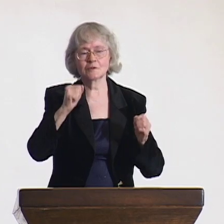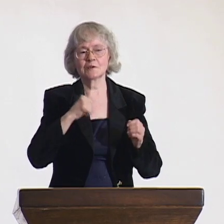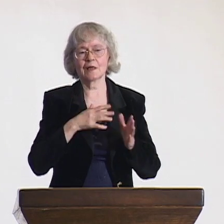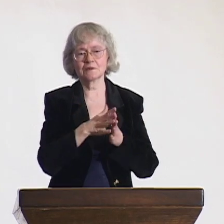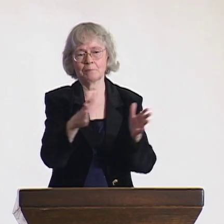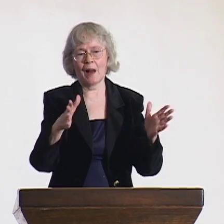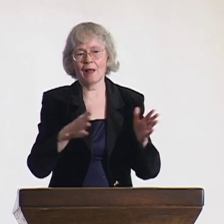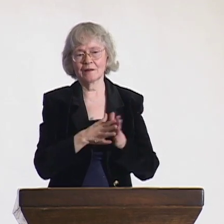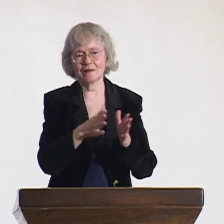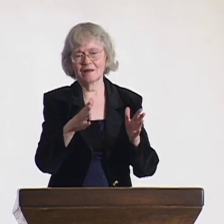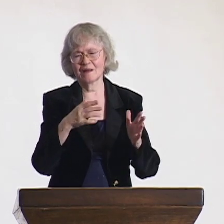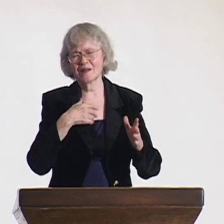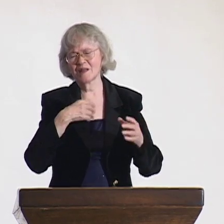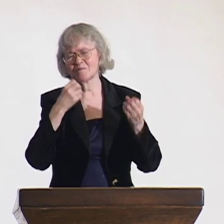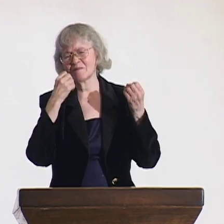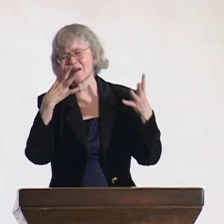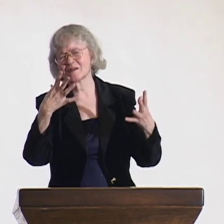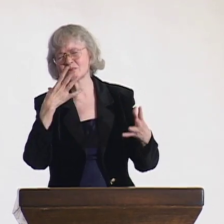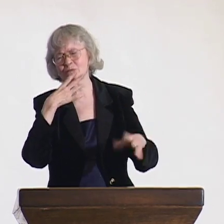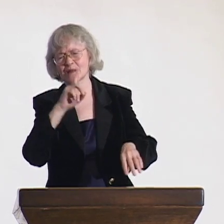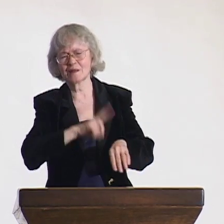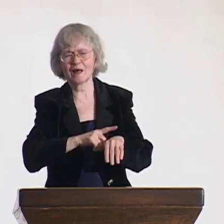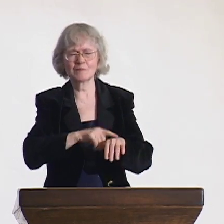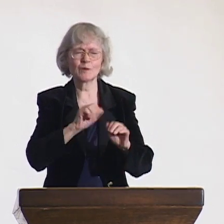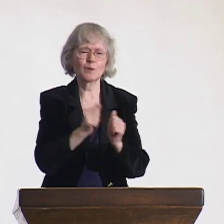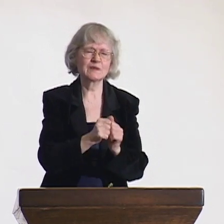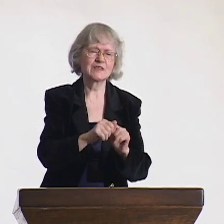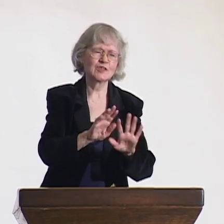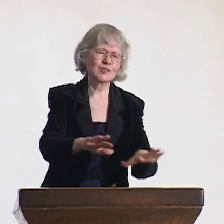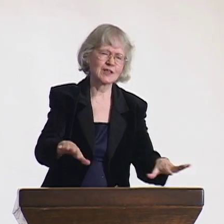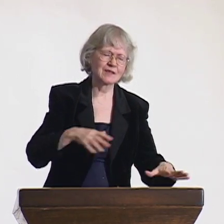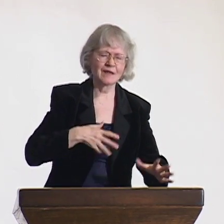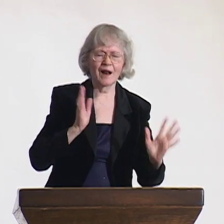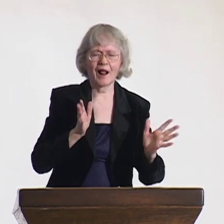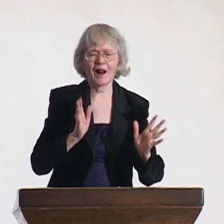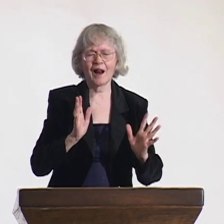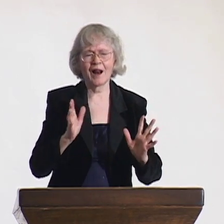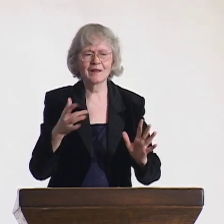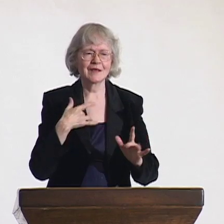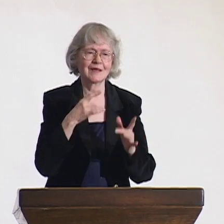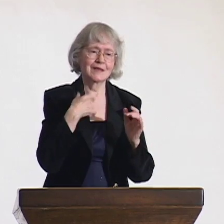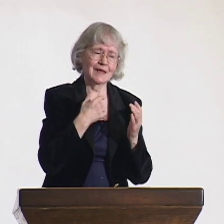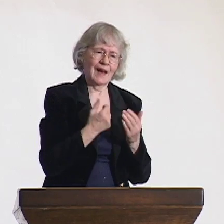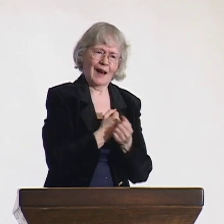it occurred to me that sign language rights was key for the education of the deaf children.